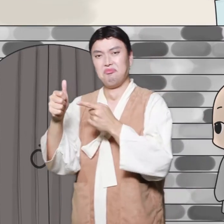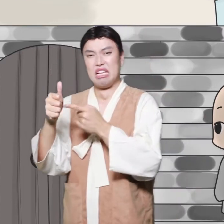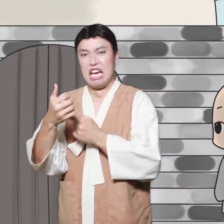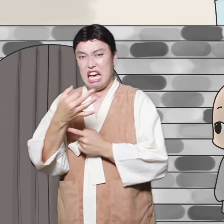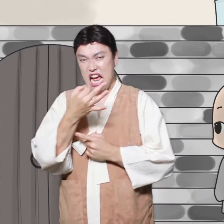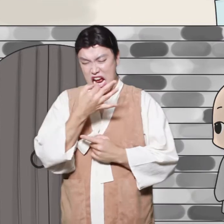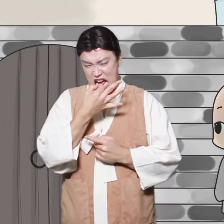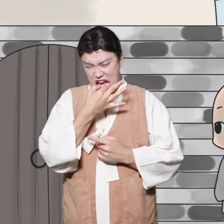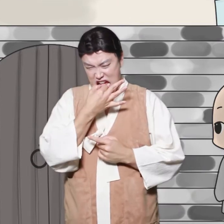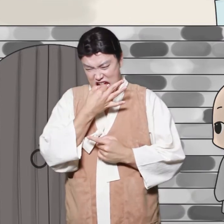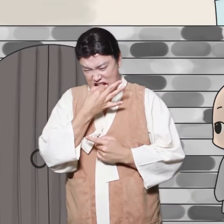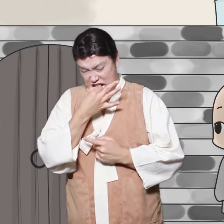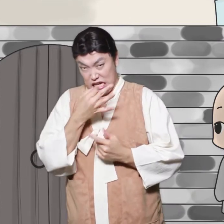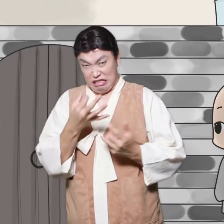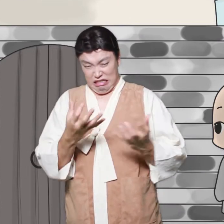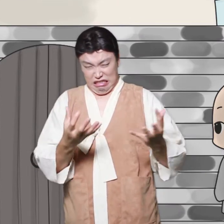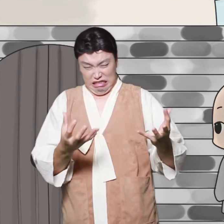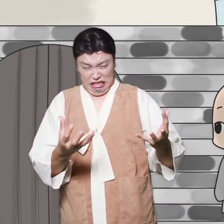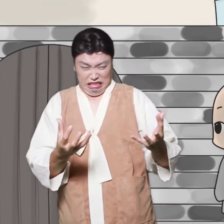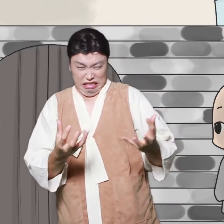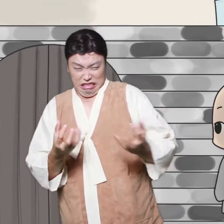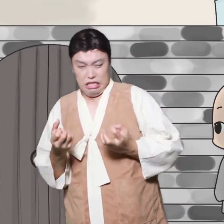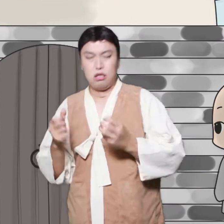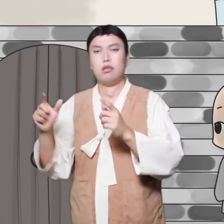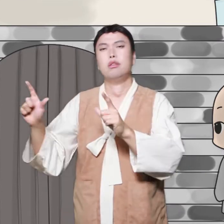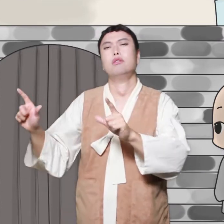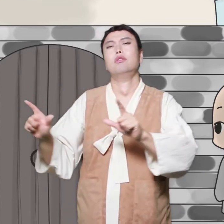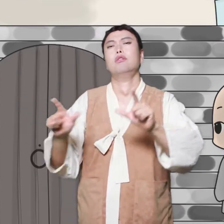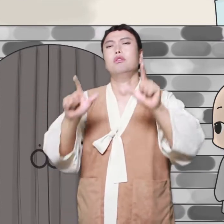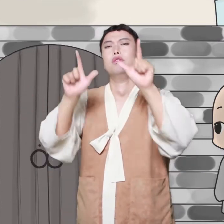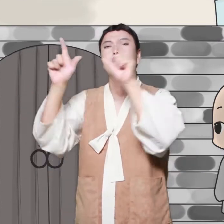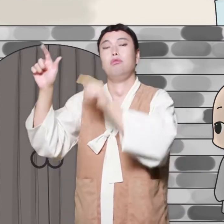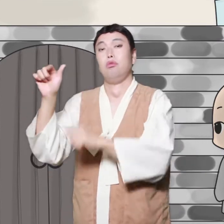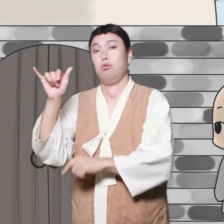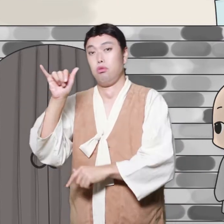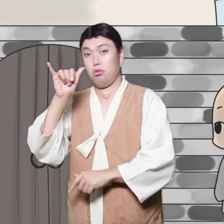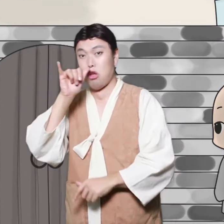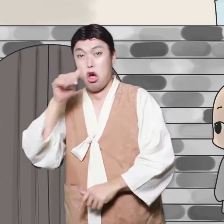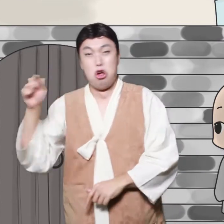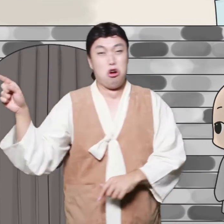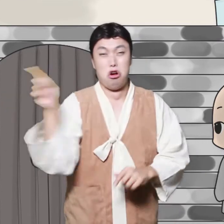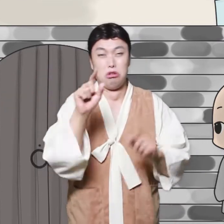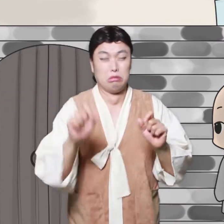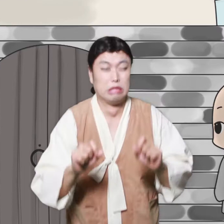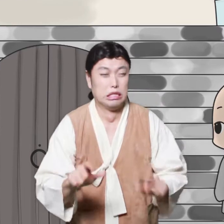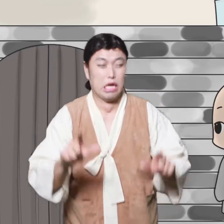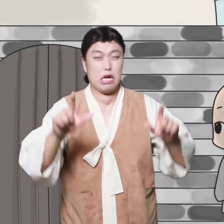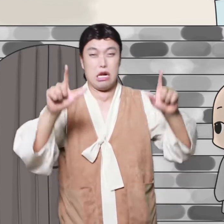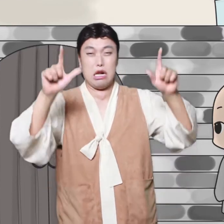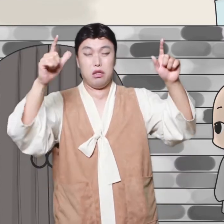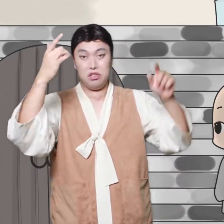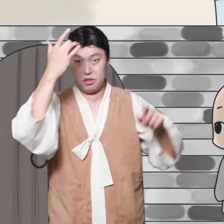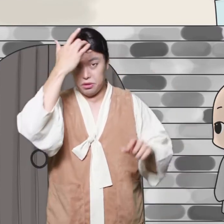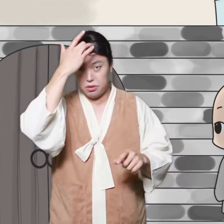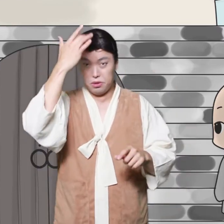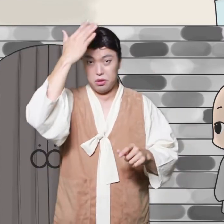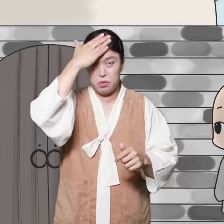It's nice to be in a village that had a tramp.